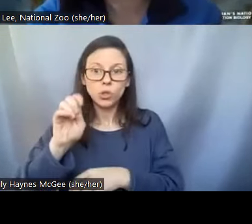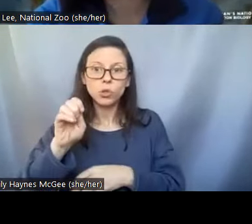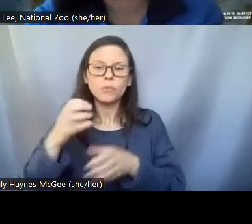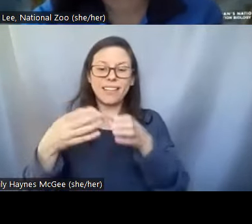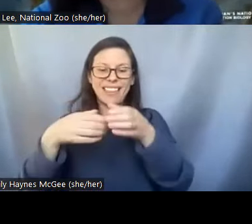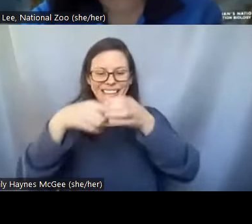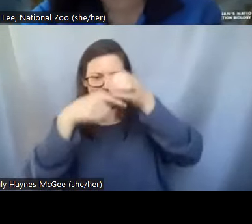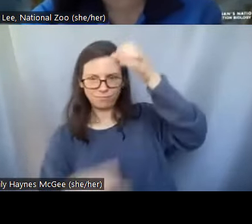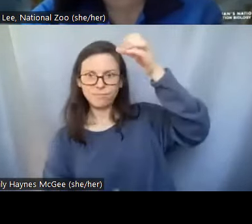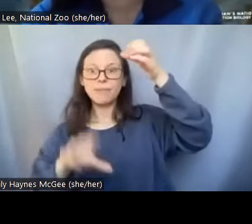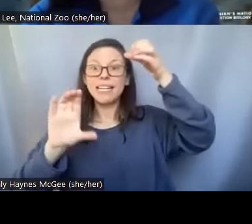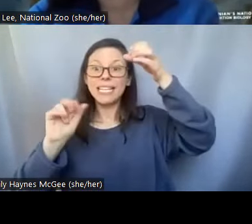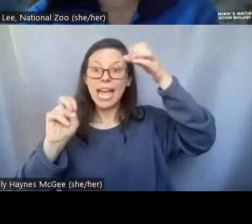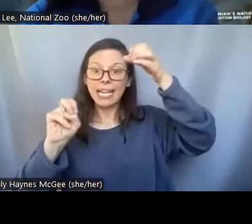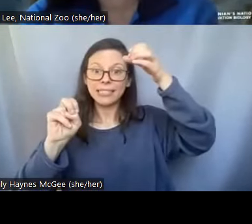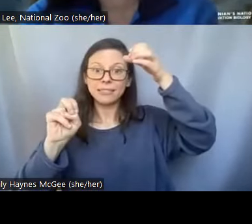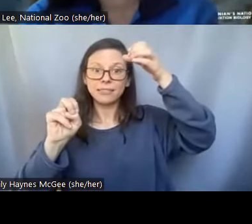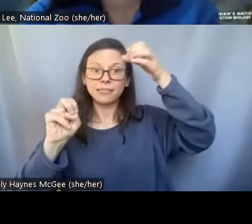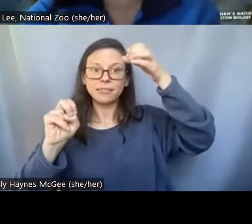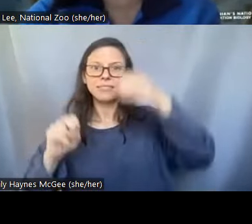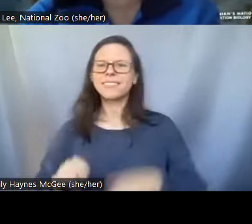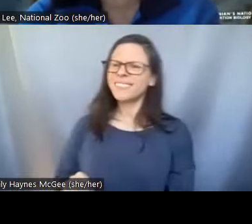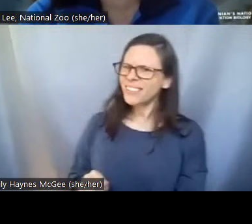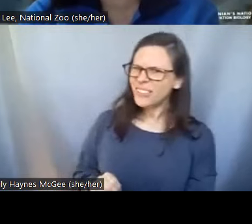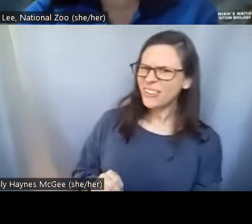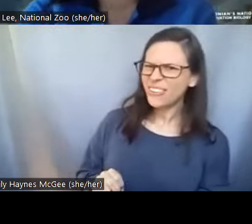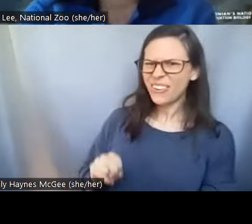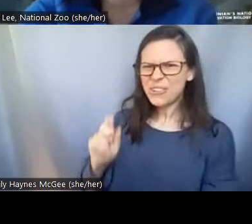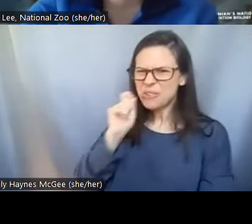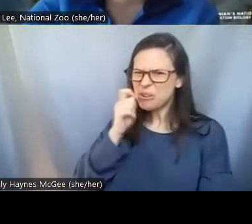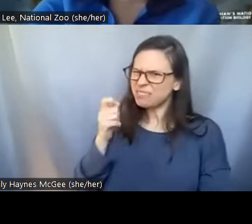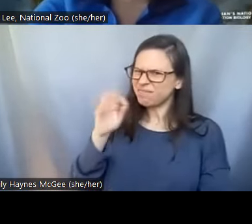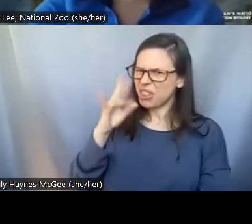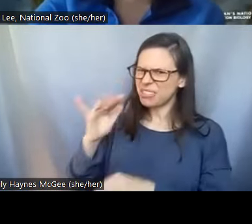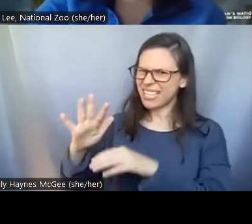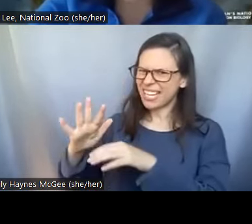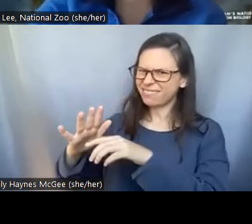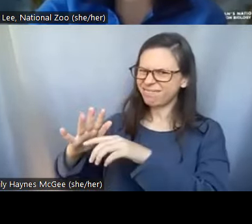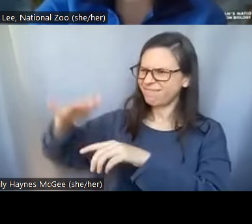Shellie: That's so neat and you can see the is it smoke a gas coming off of that. >>Pei-Chih: Yeah so